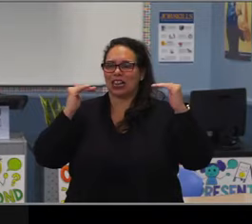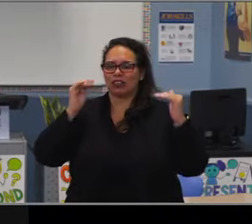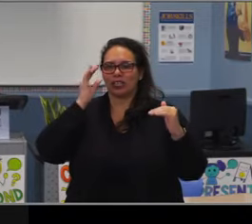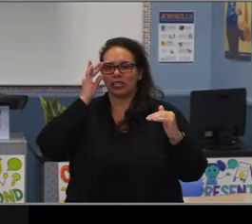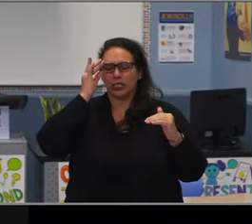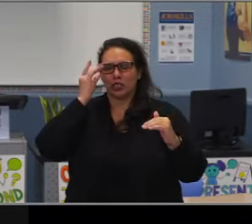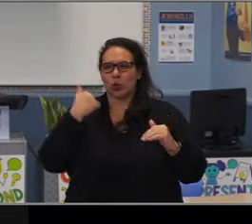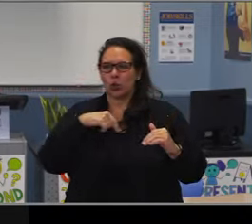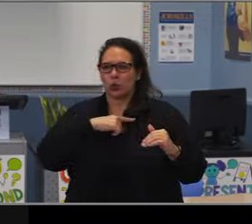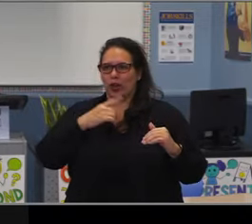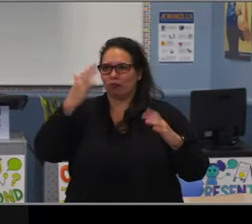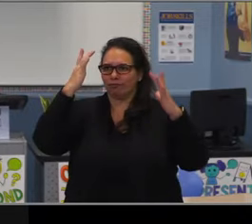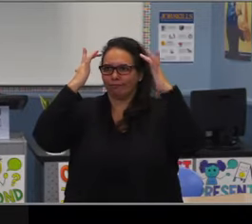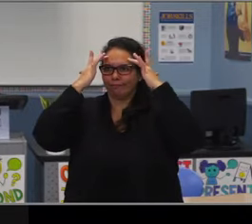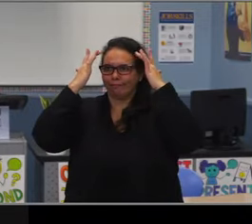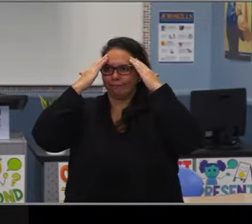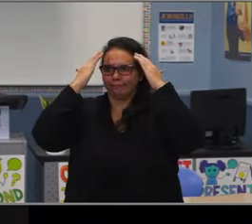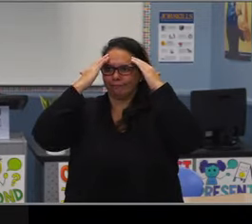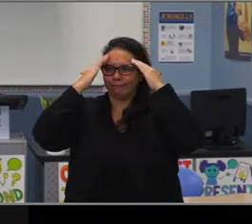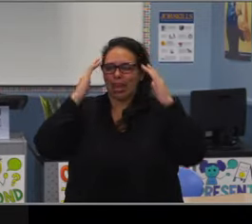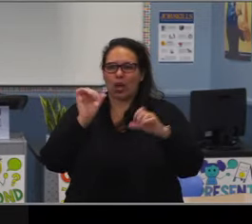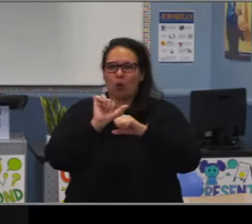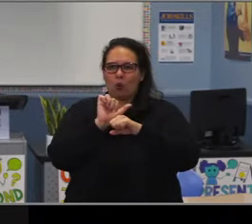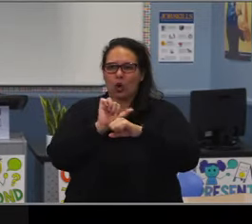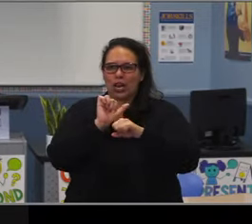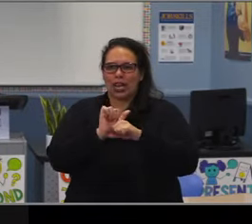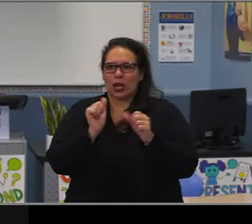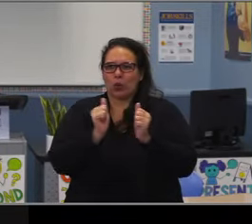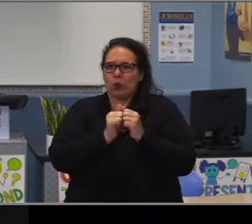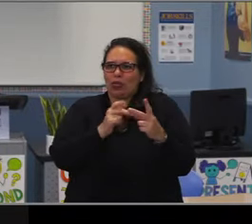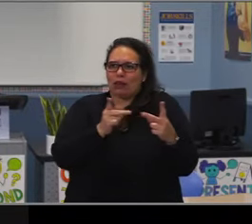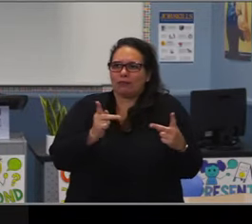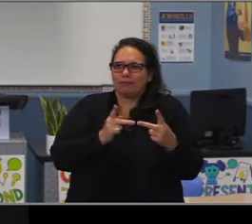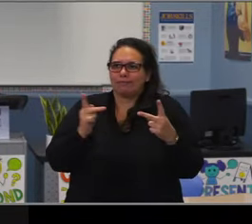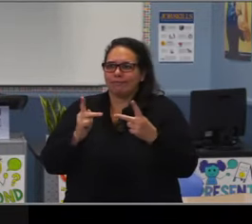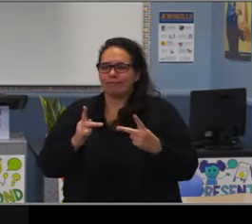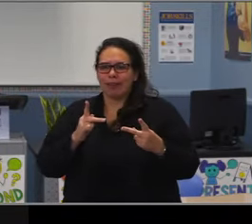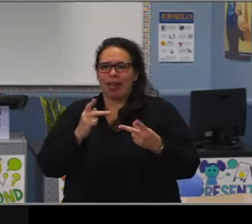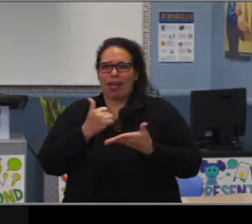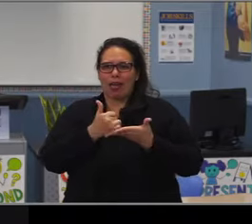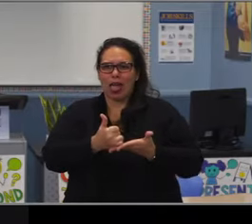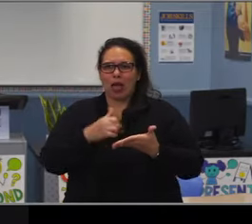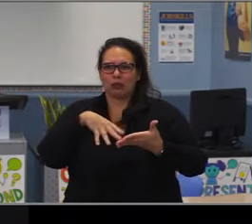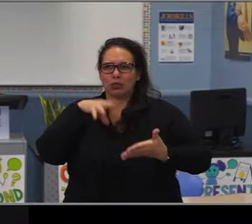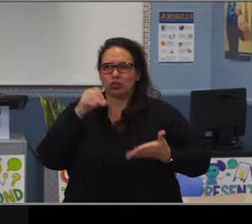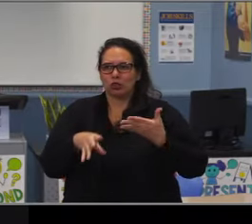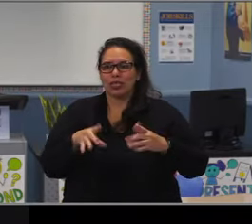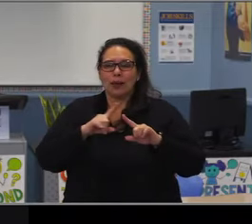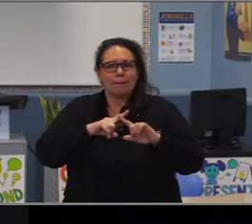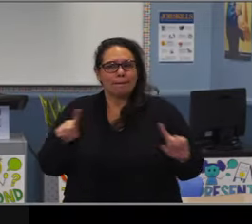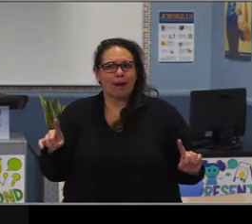When you look at grad and A-G you'll start to see that for our higher attendance bands,